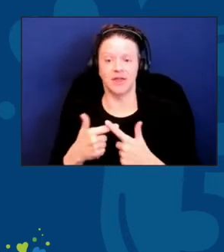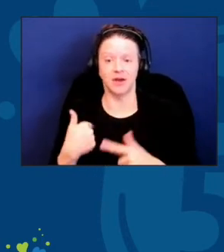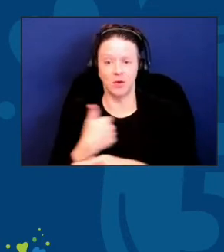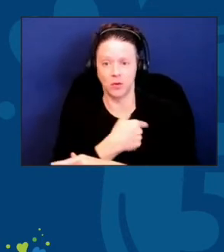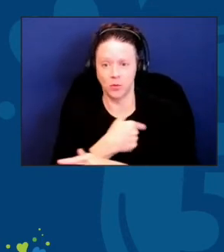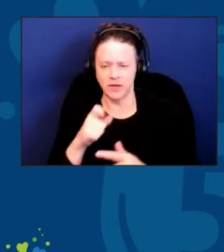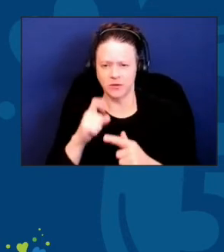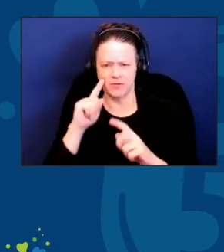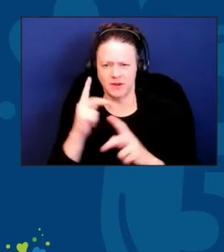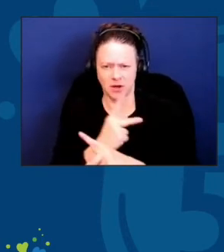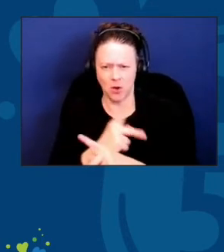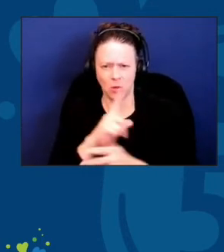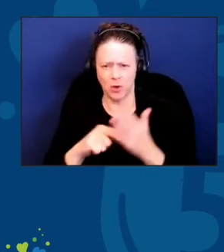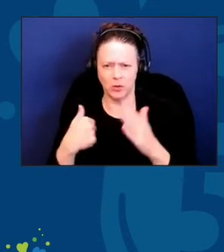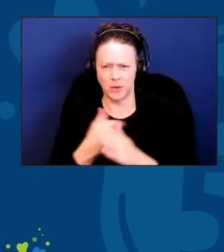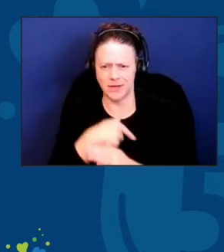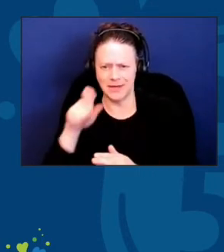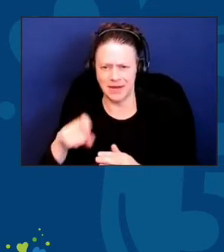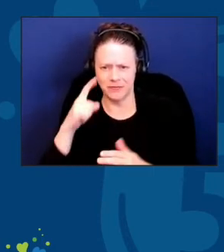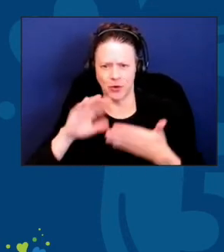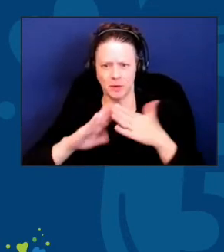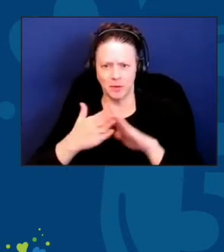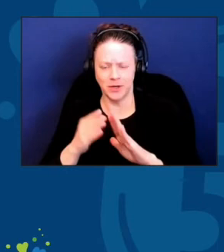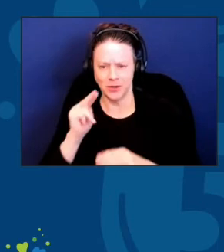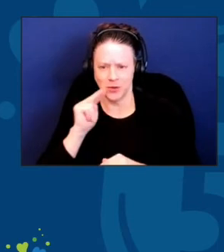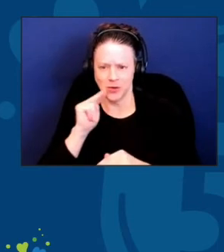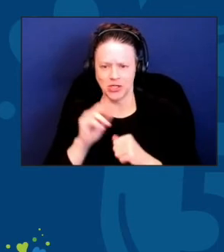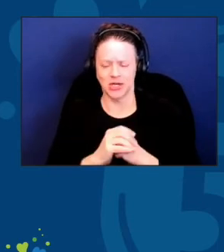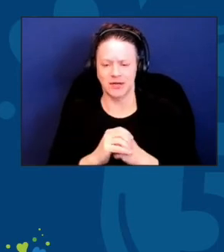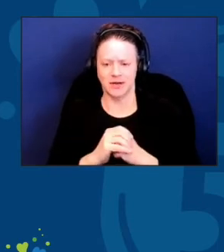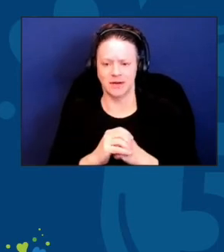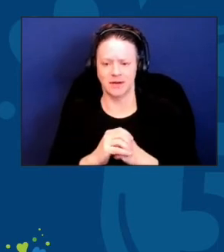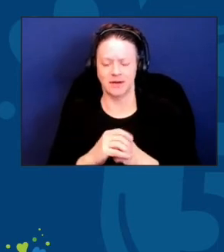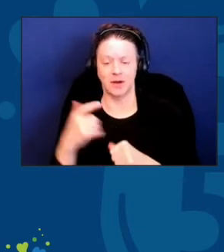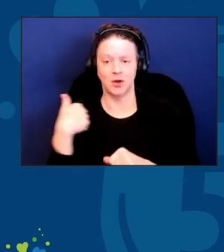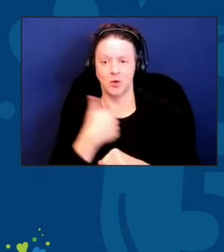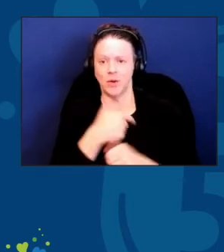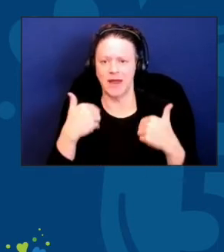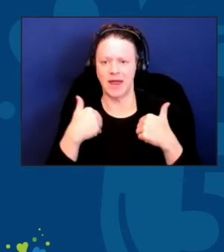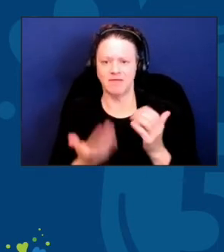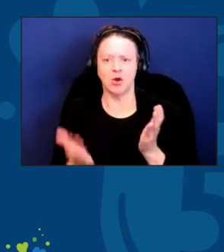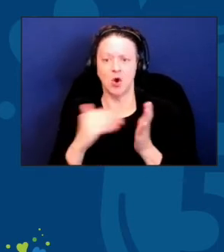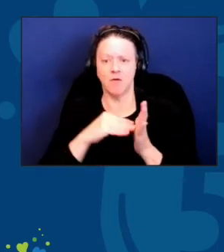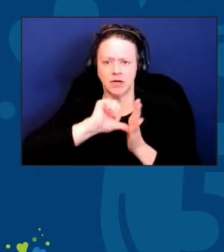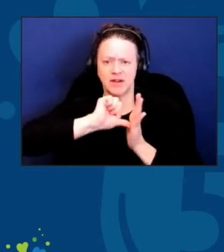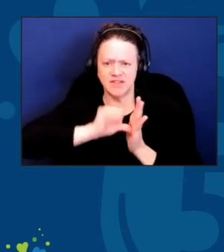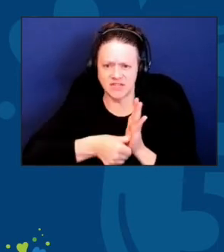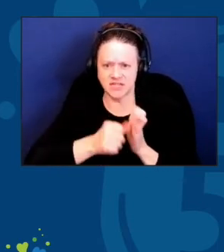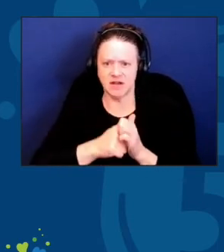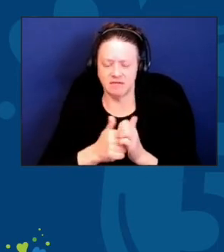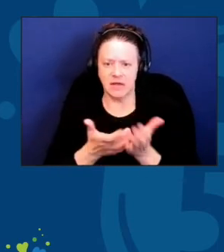We have an over emphasis on medicalizing, everything in aging.